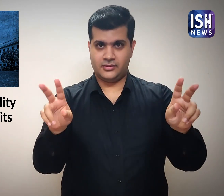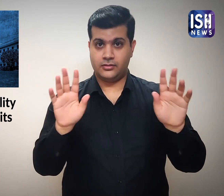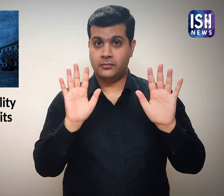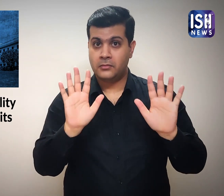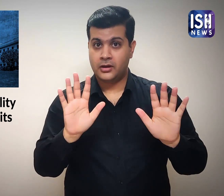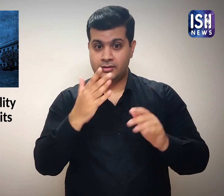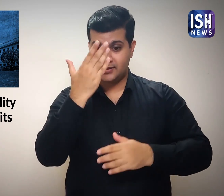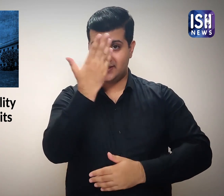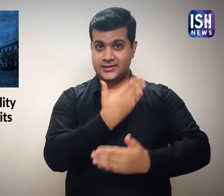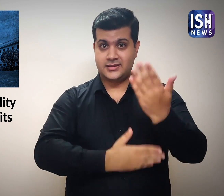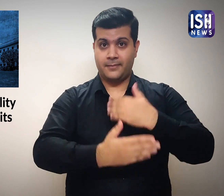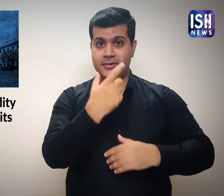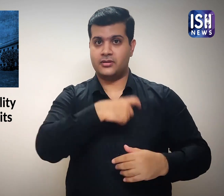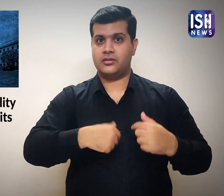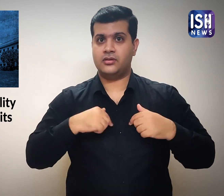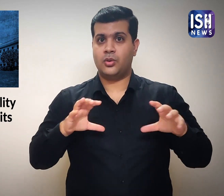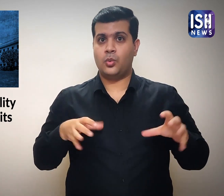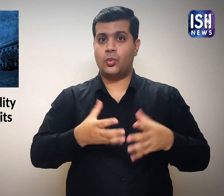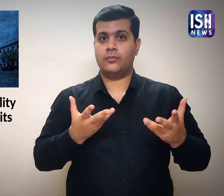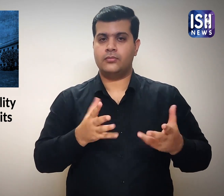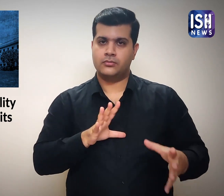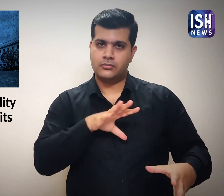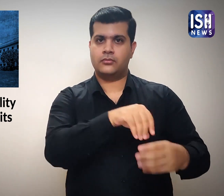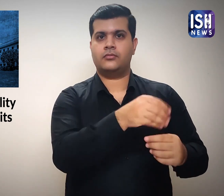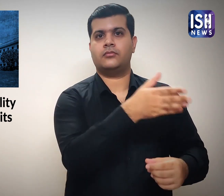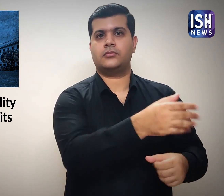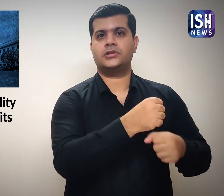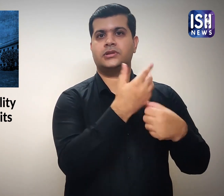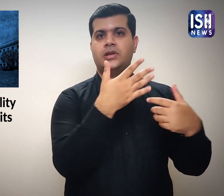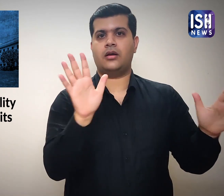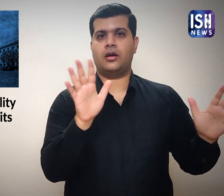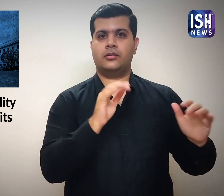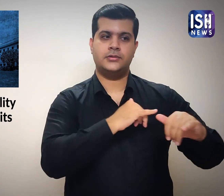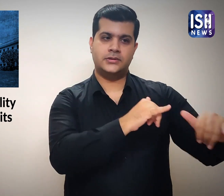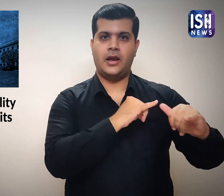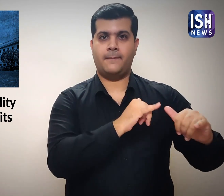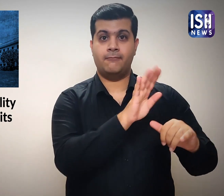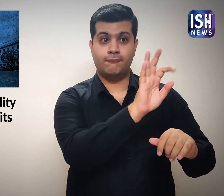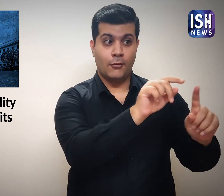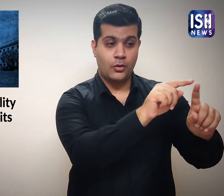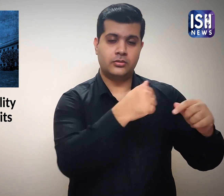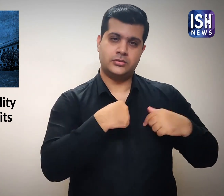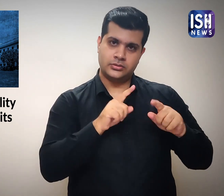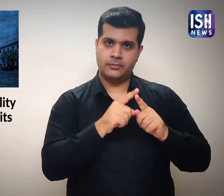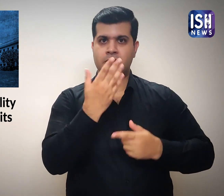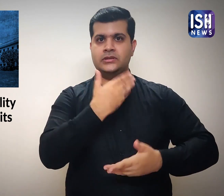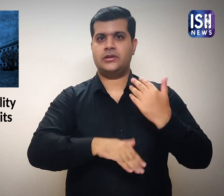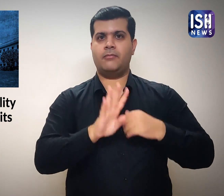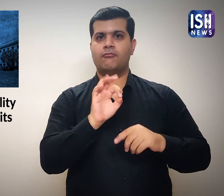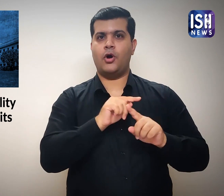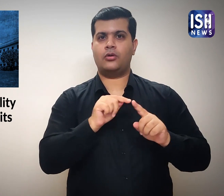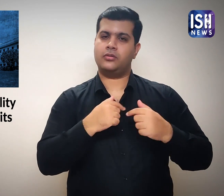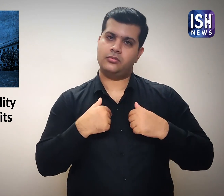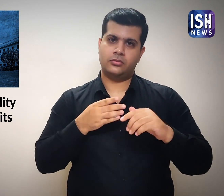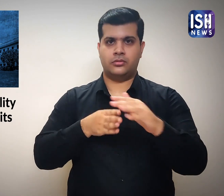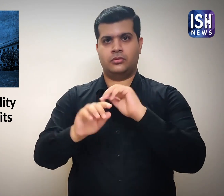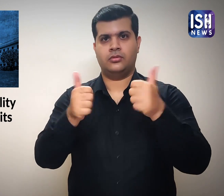However, people with disability have the same qualifying criteria as the general candidates.